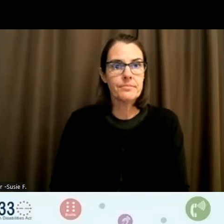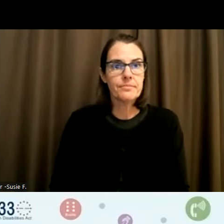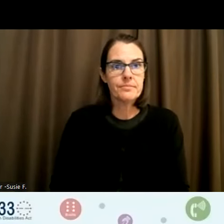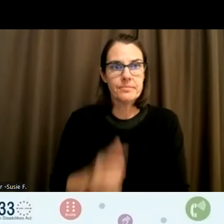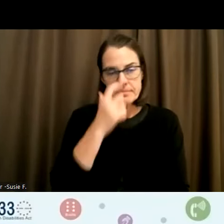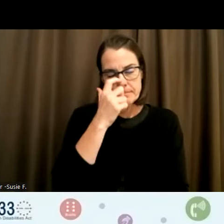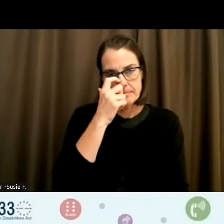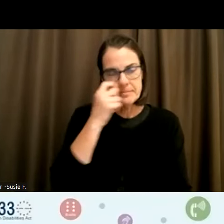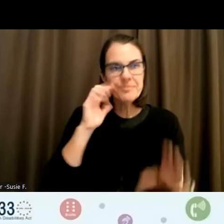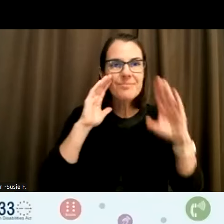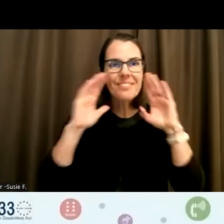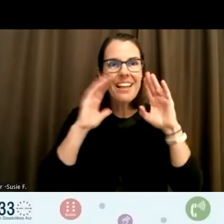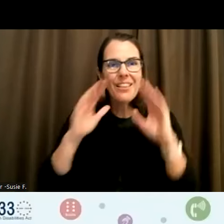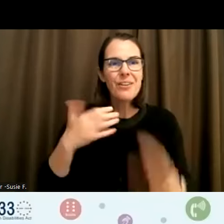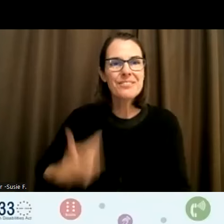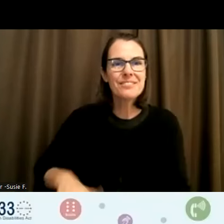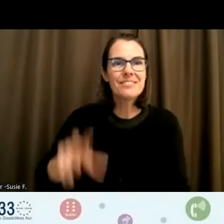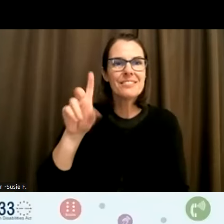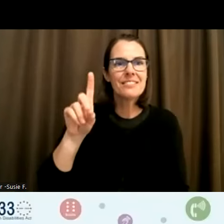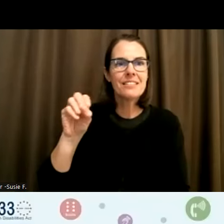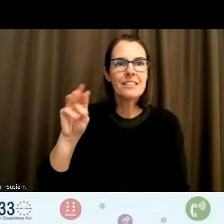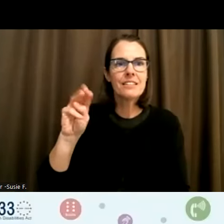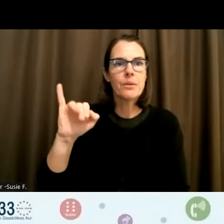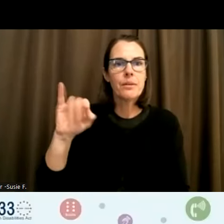Hi, my name is Dominique I.